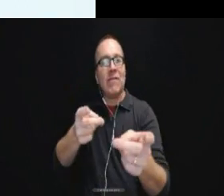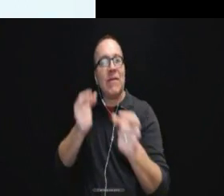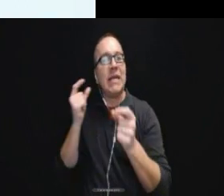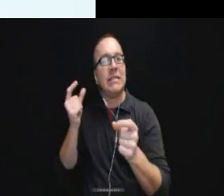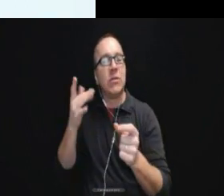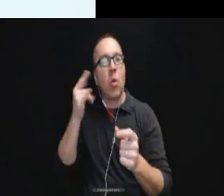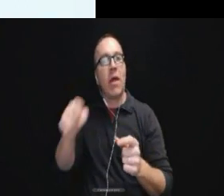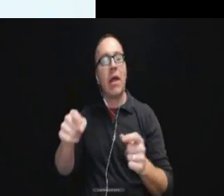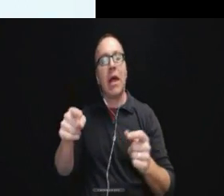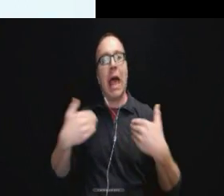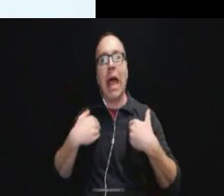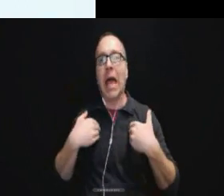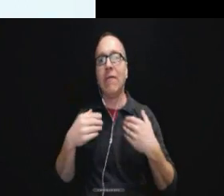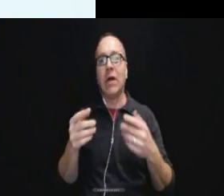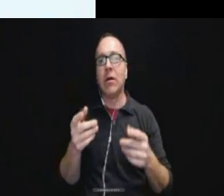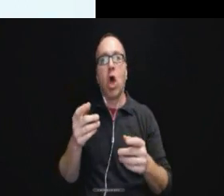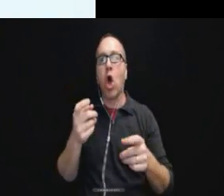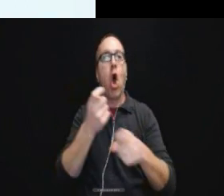risk of harm or danger.